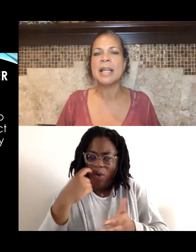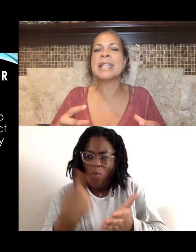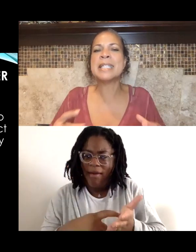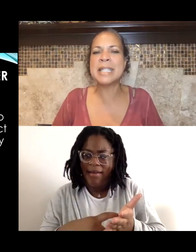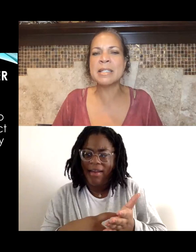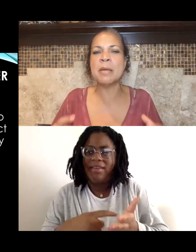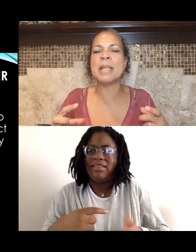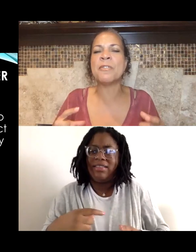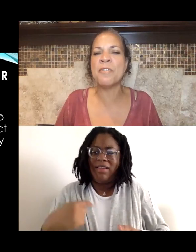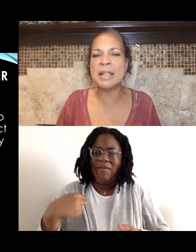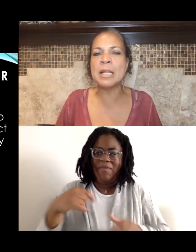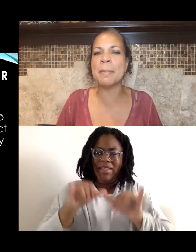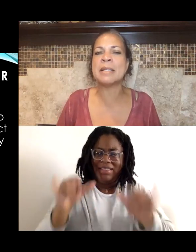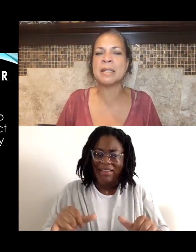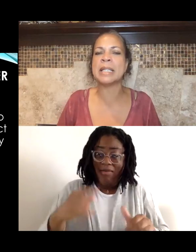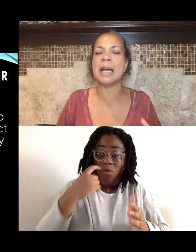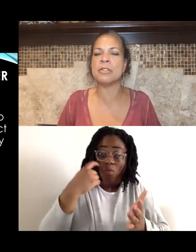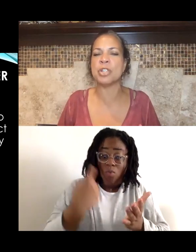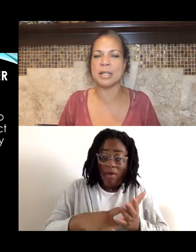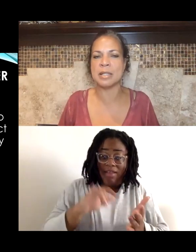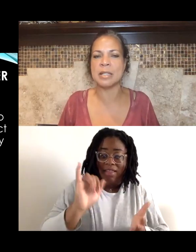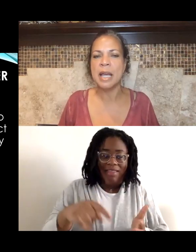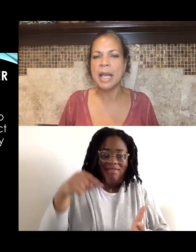that the system is fundamentally unjust.